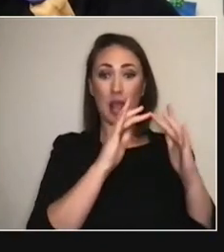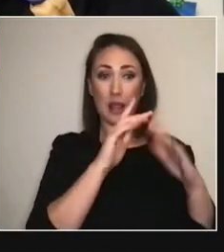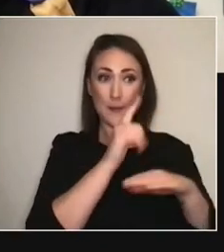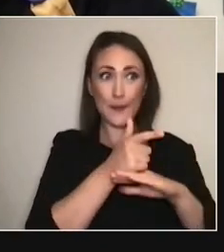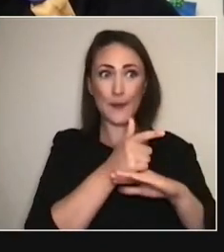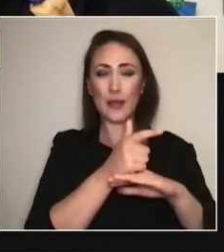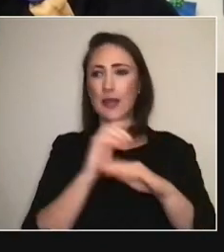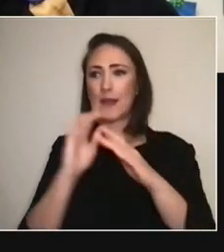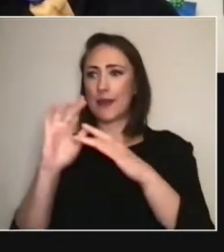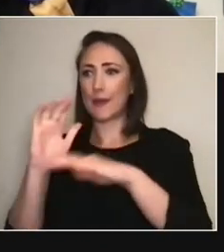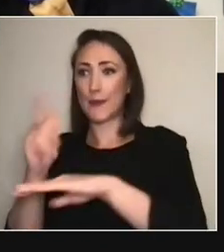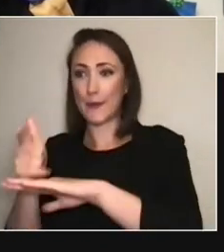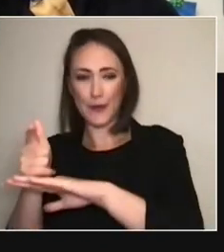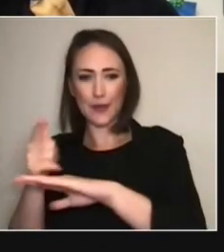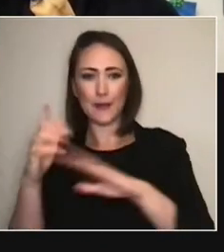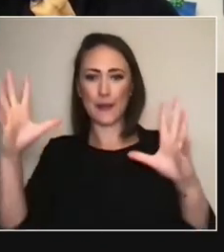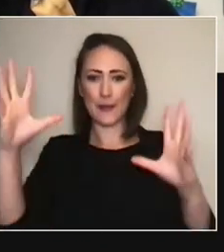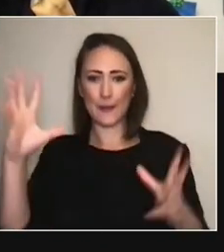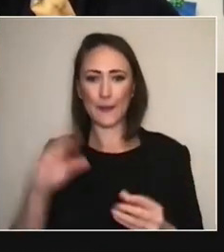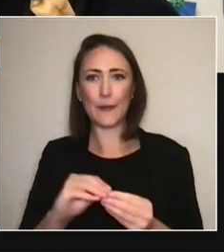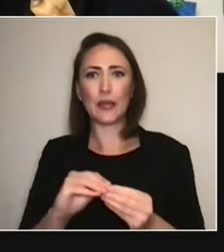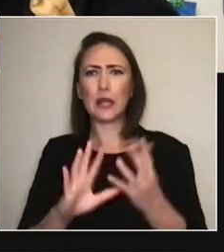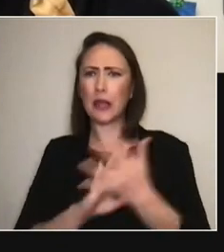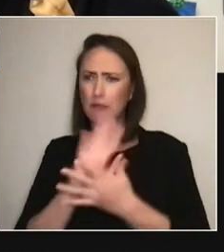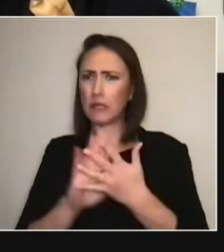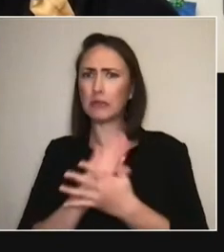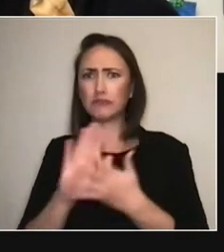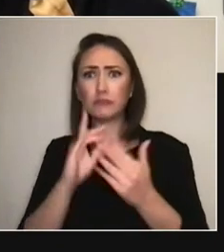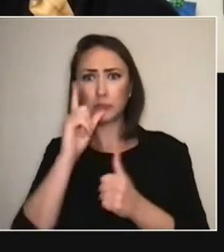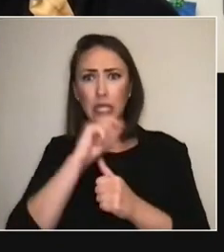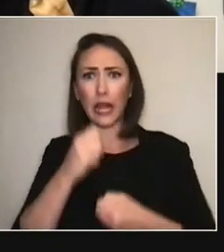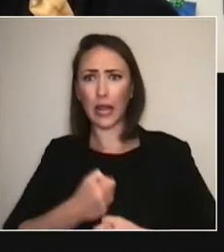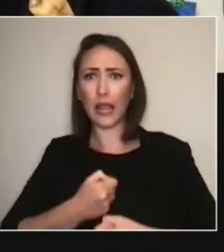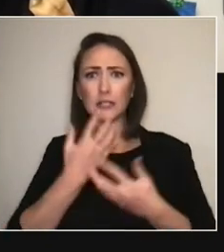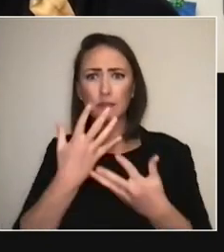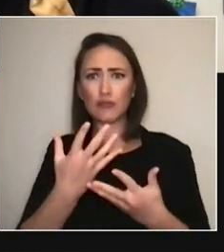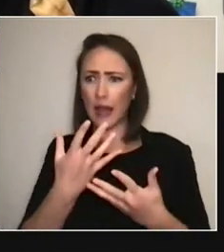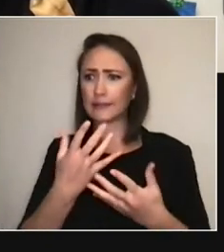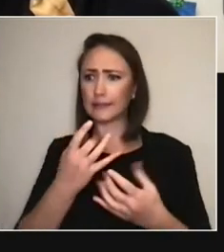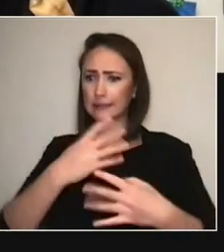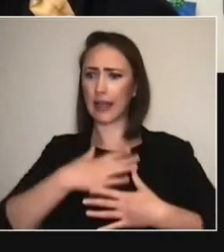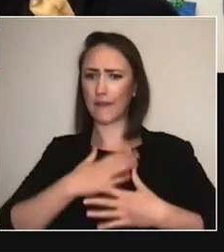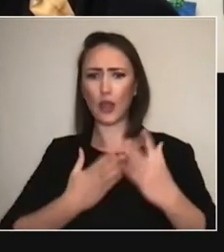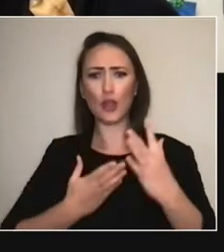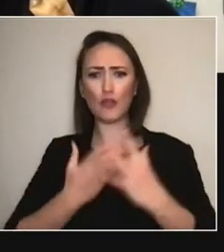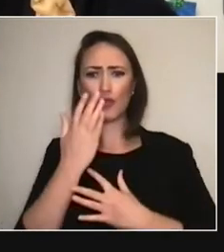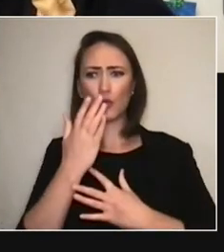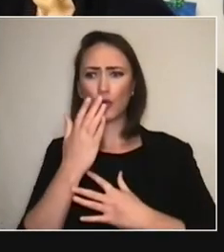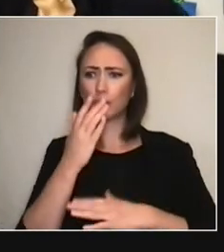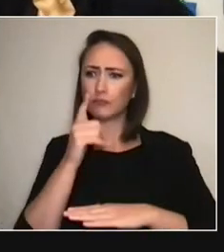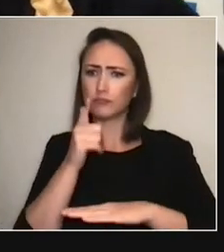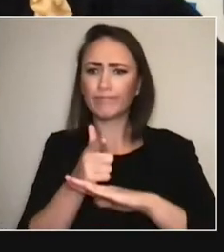their style, the tone of their film-making, through the collaboration that we engendered with Timi.